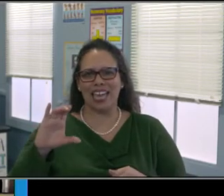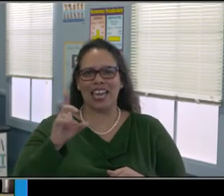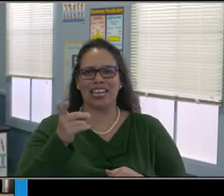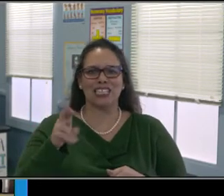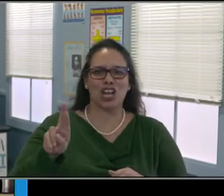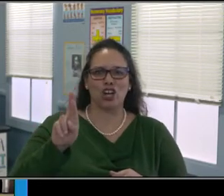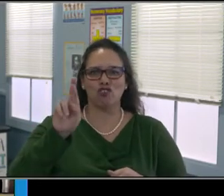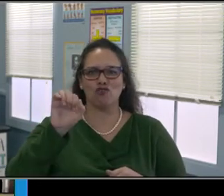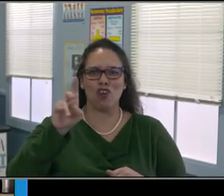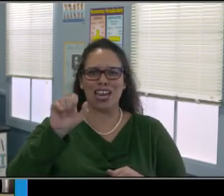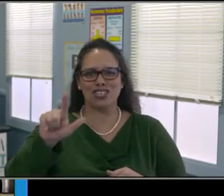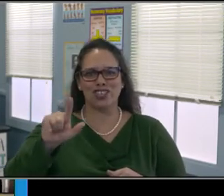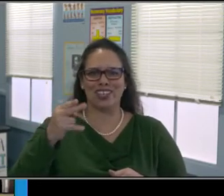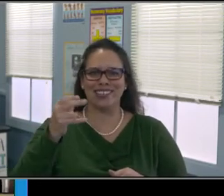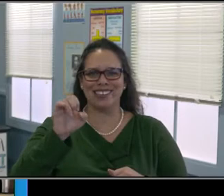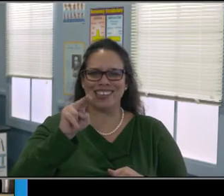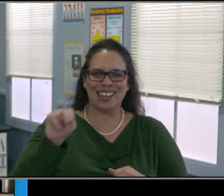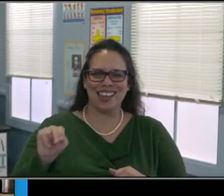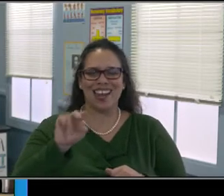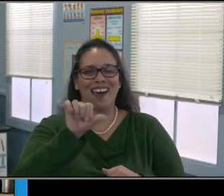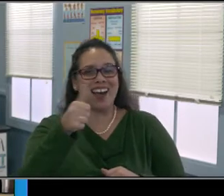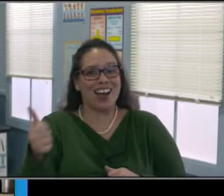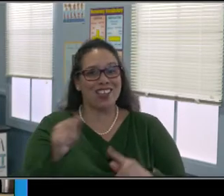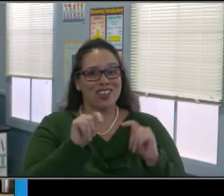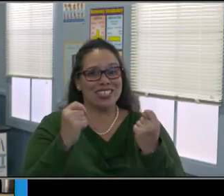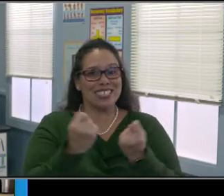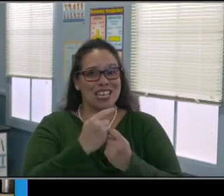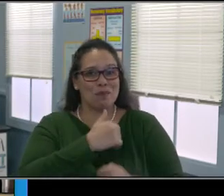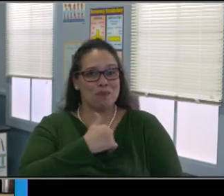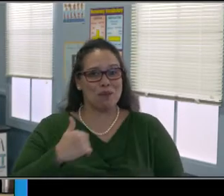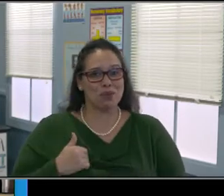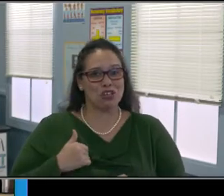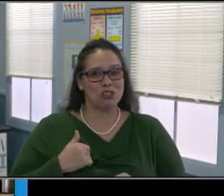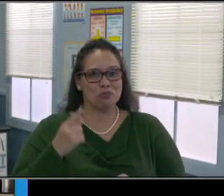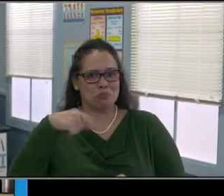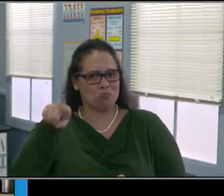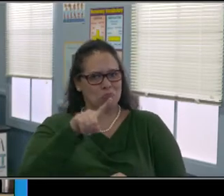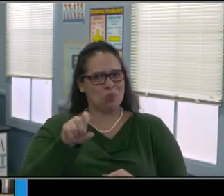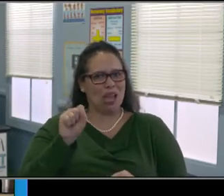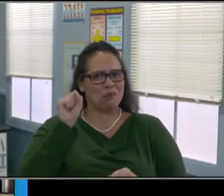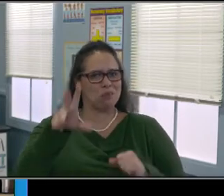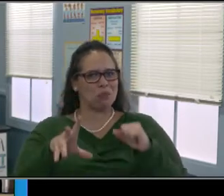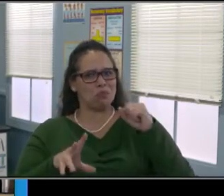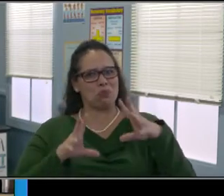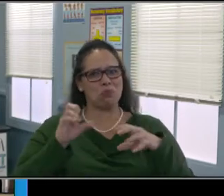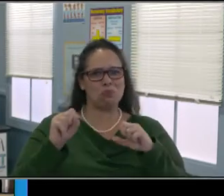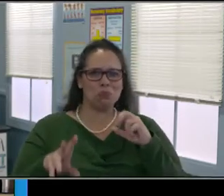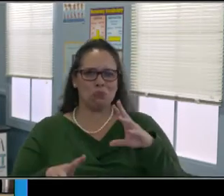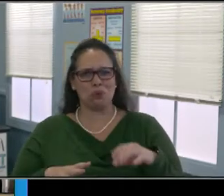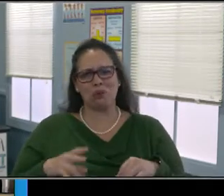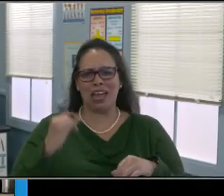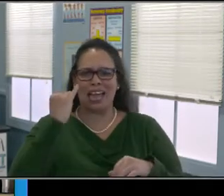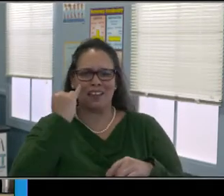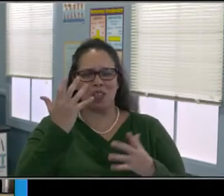I know that CAC and also our friends with Long Beach Forward and many others have sent out this information